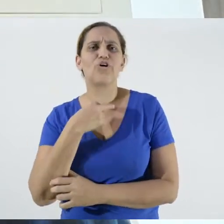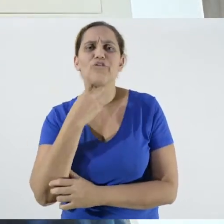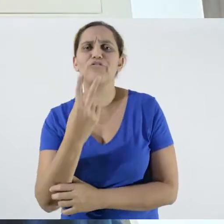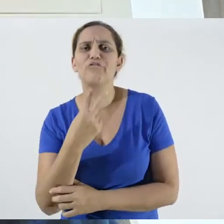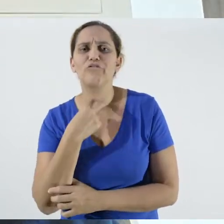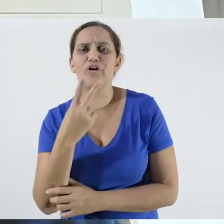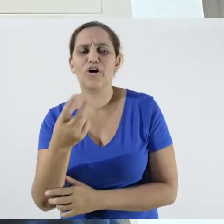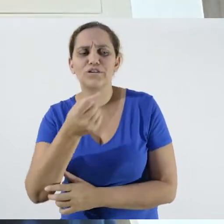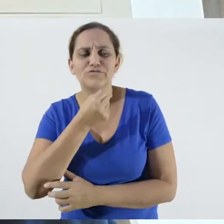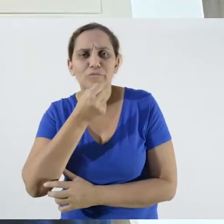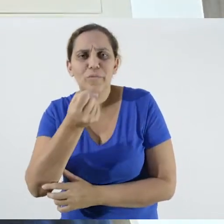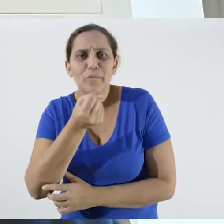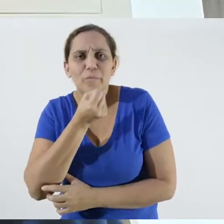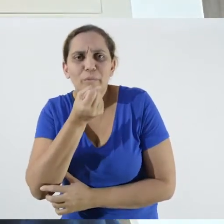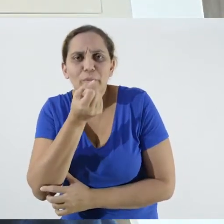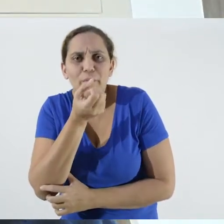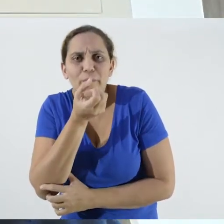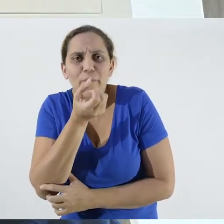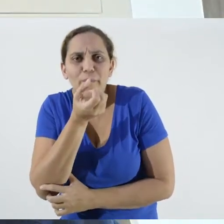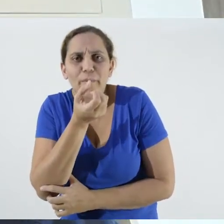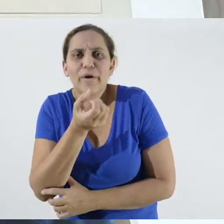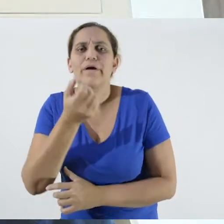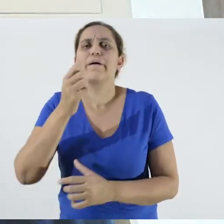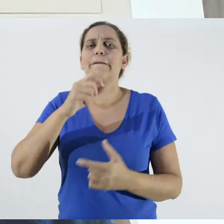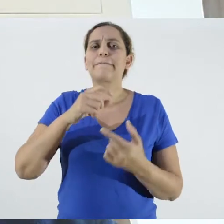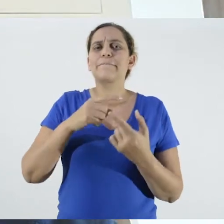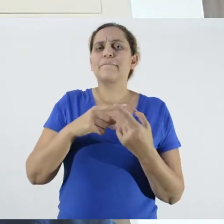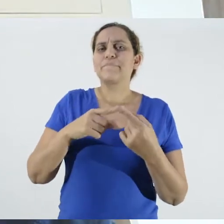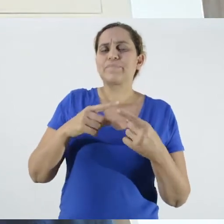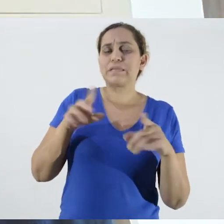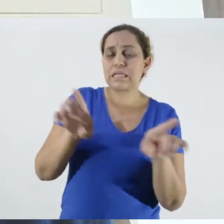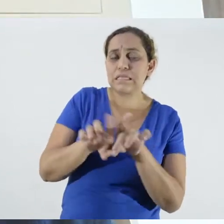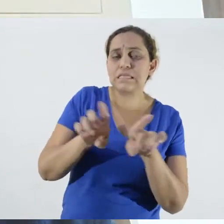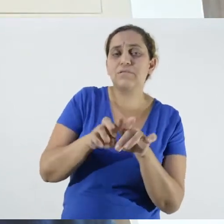in function of how people will be working the contents